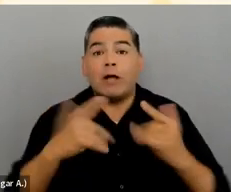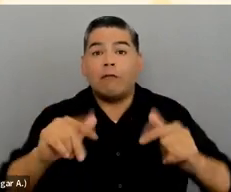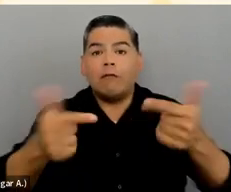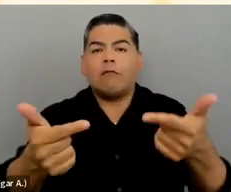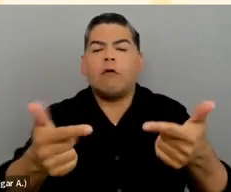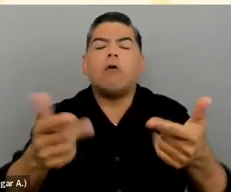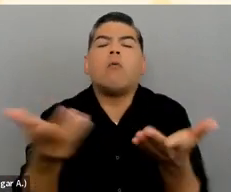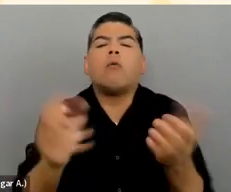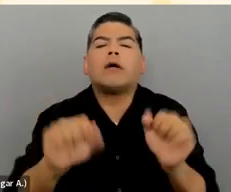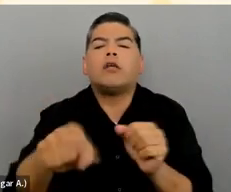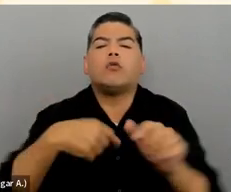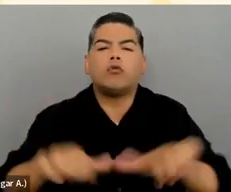to make your lessons more accessible?